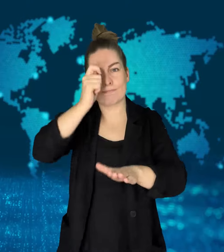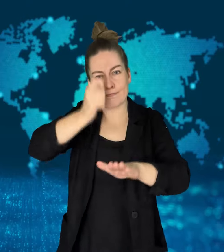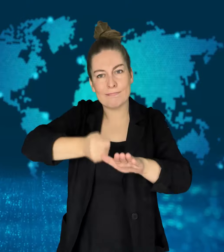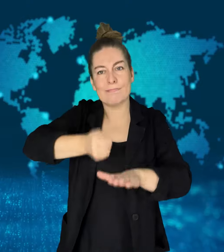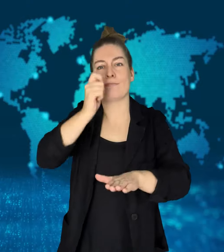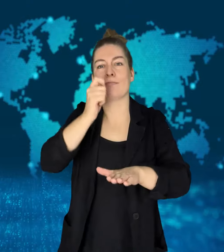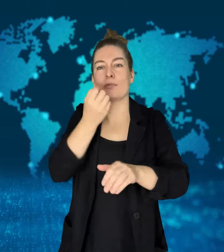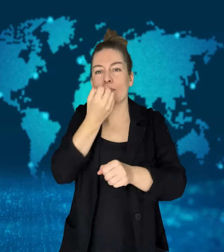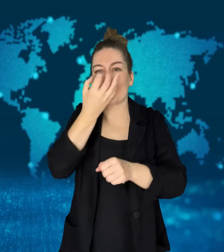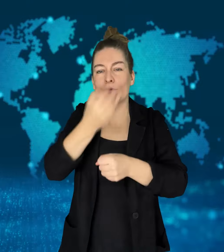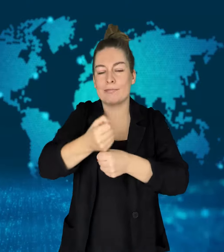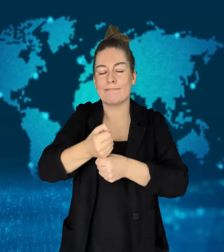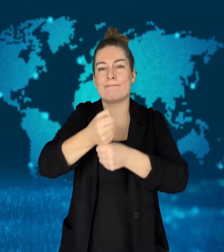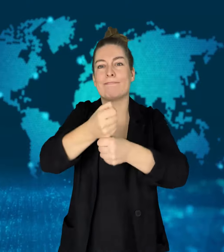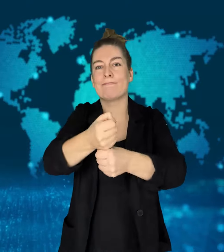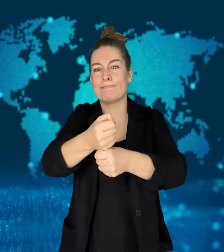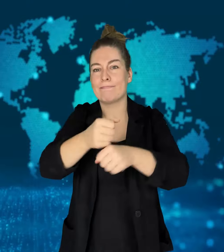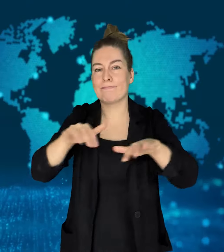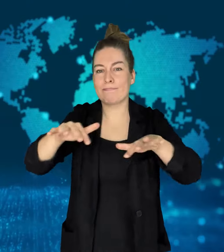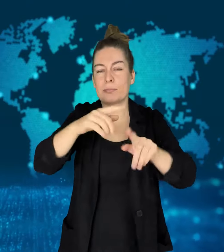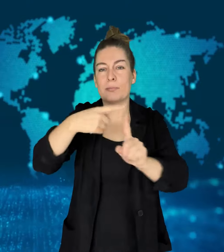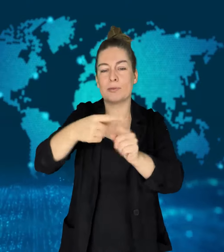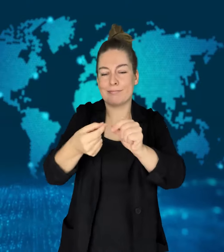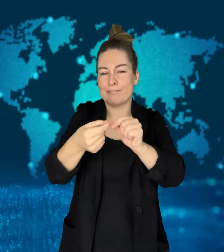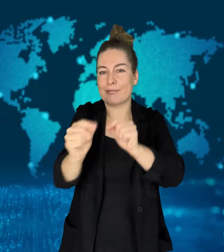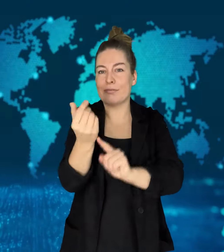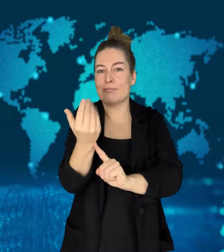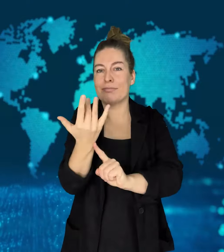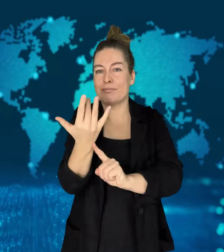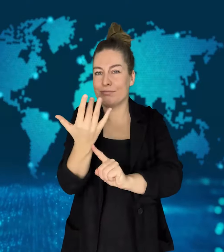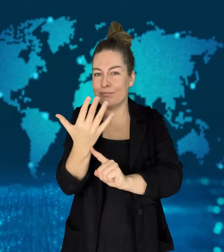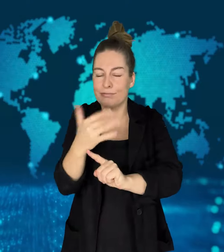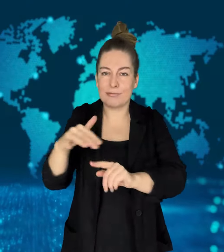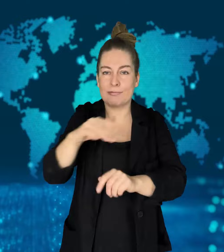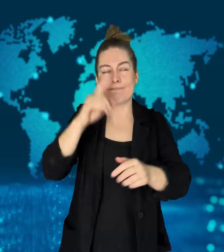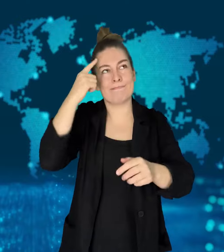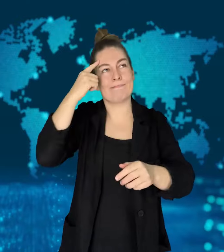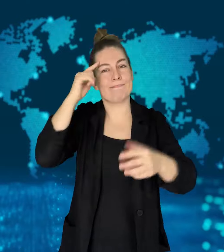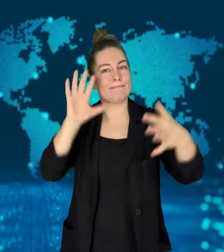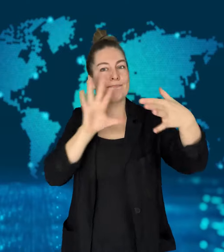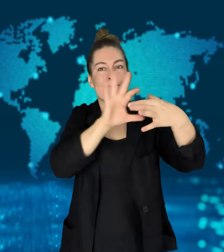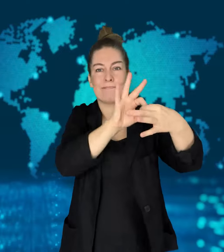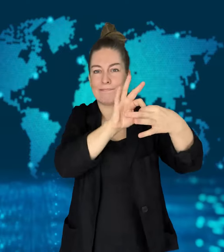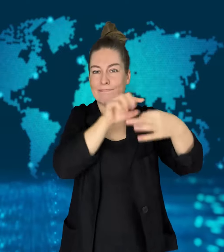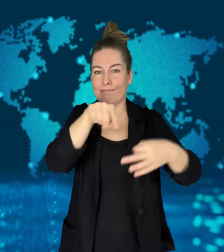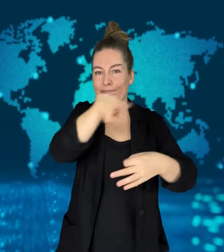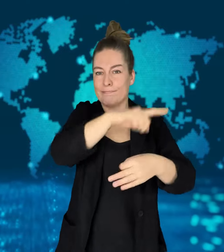The event took place at Re'im, the site of a rave party that was